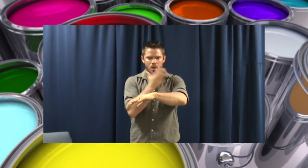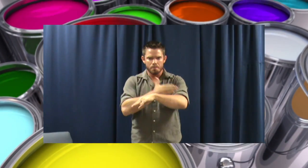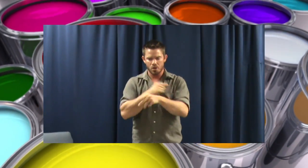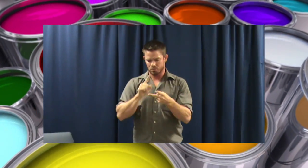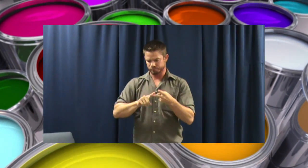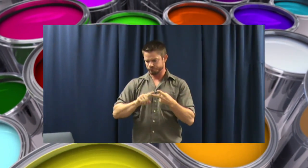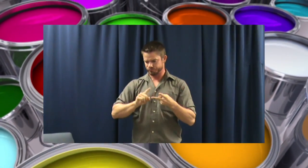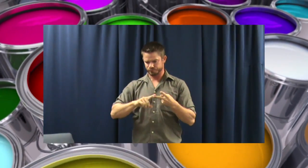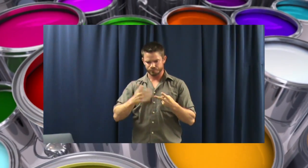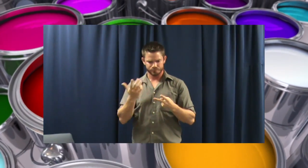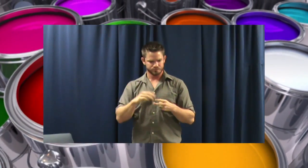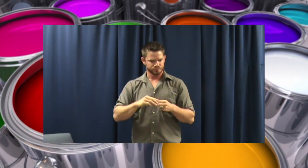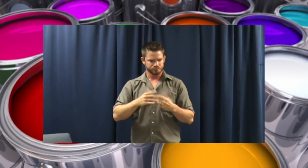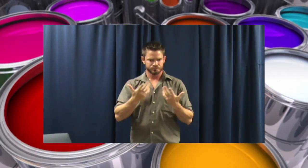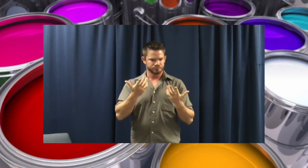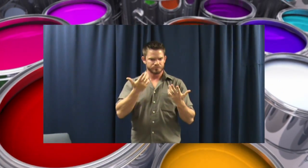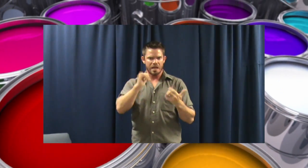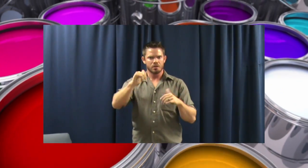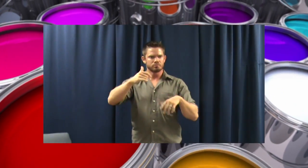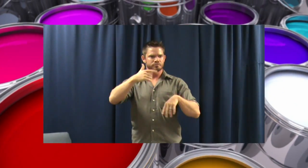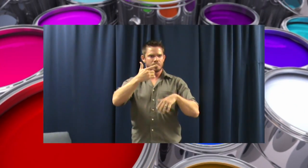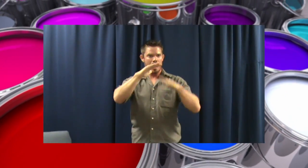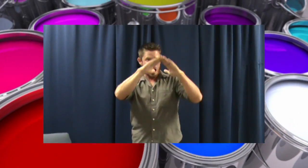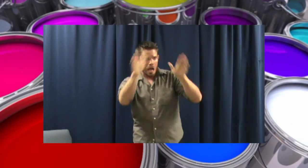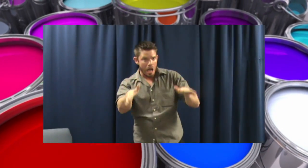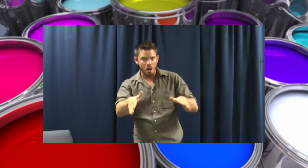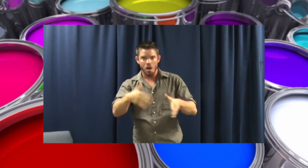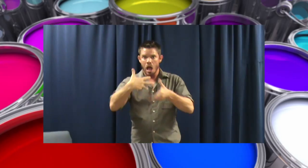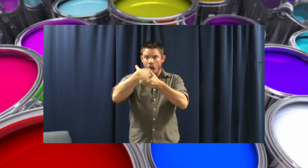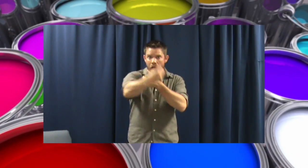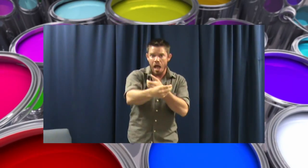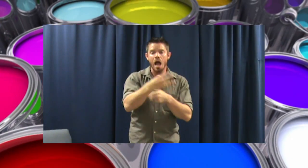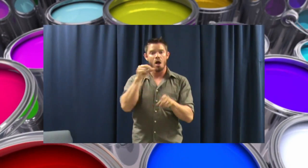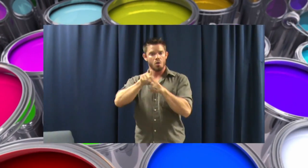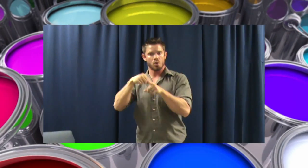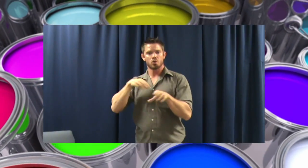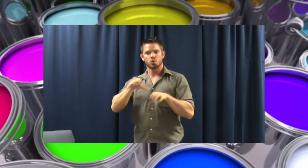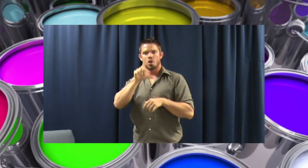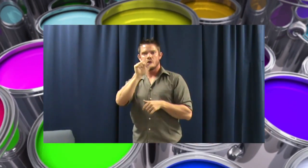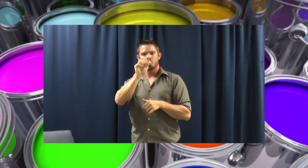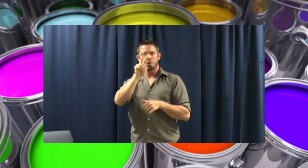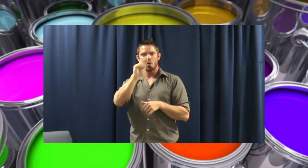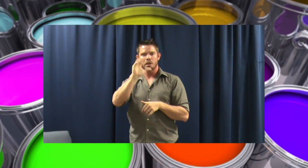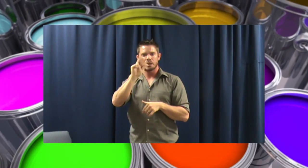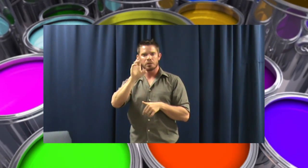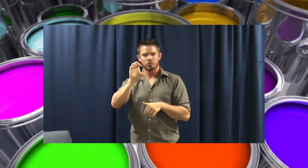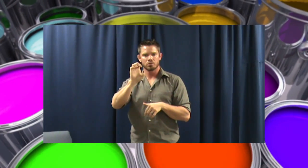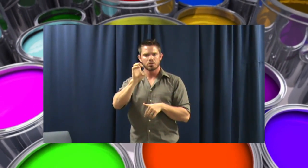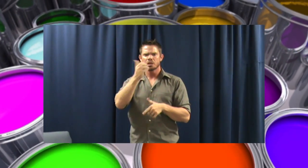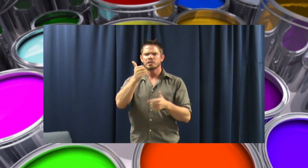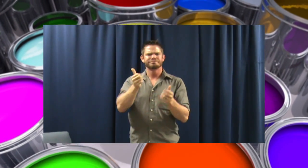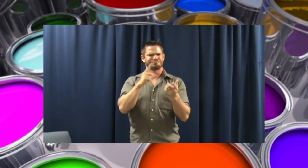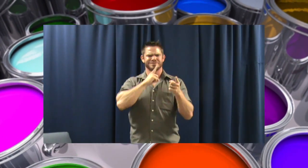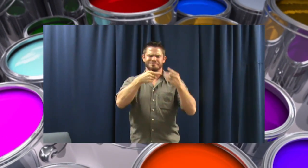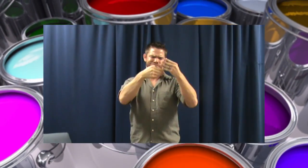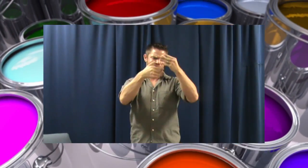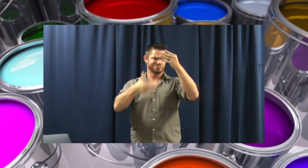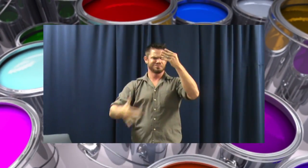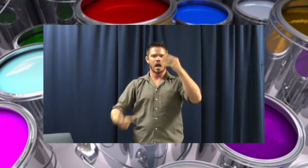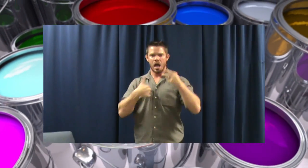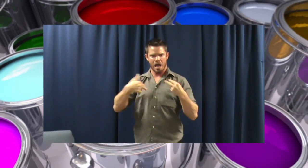What we do, repairs, renovations for housing, outside care, lawn care, just really anything